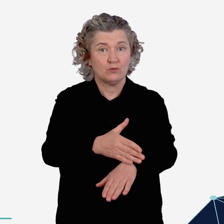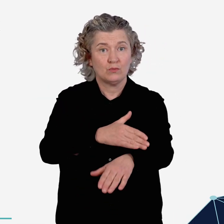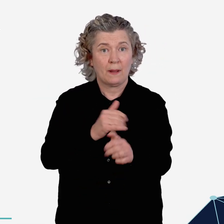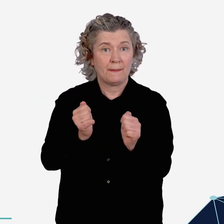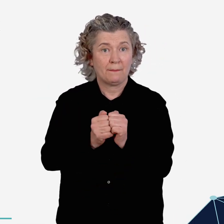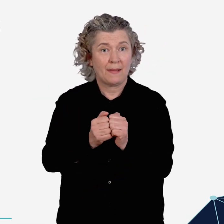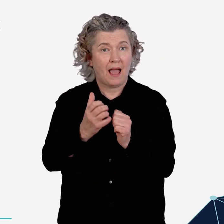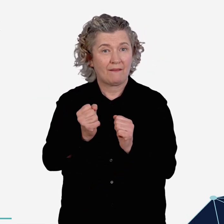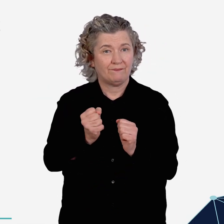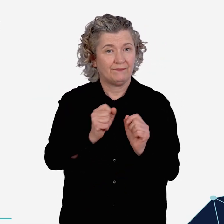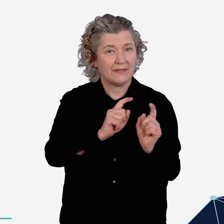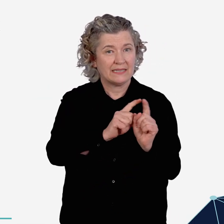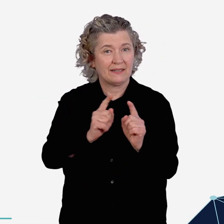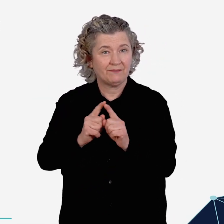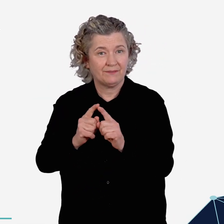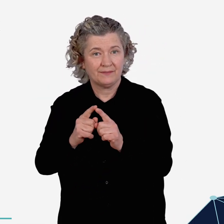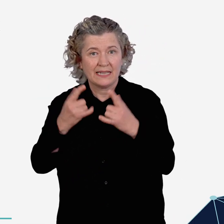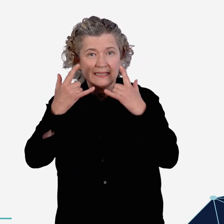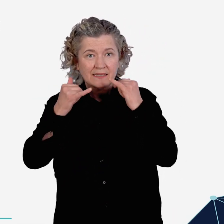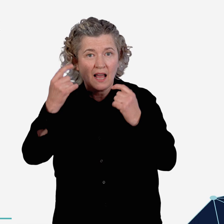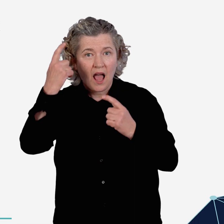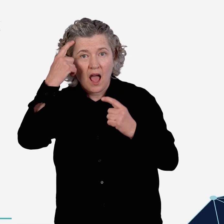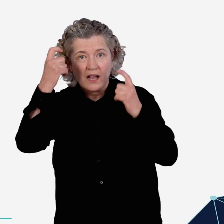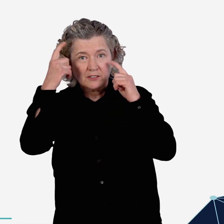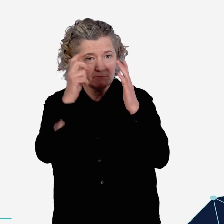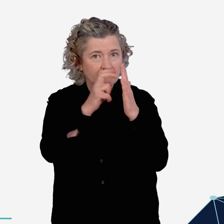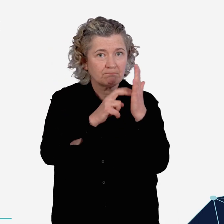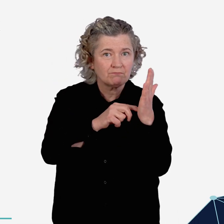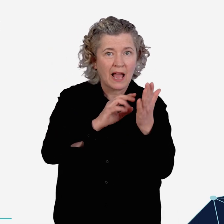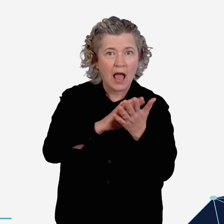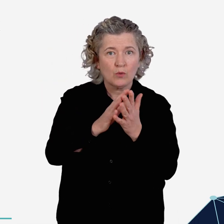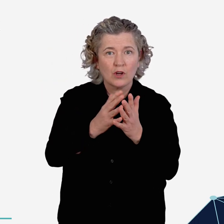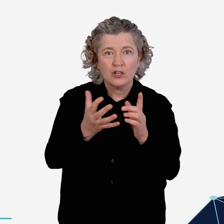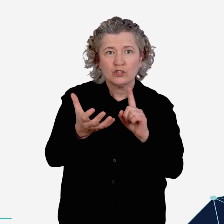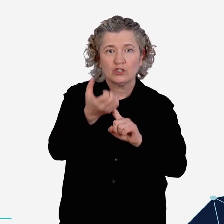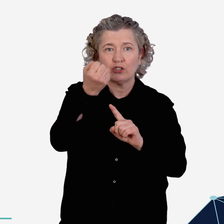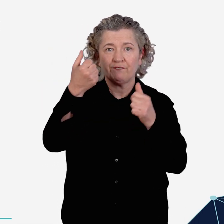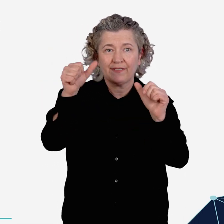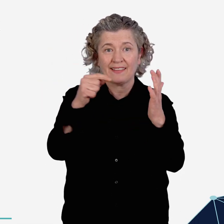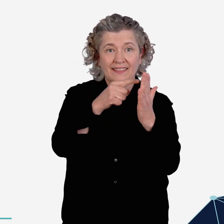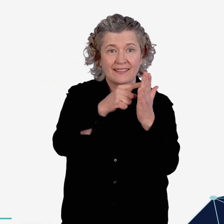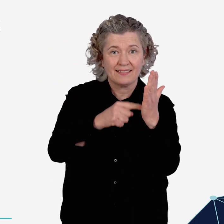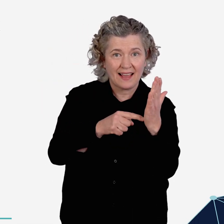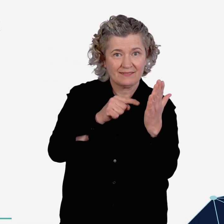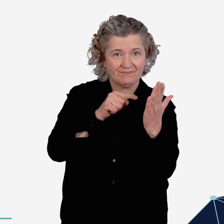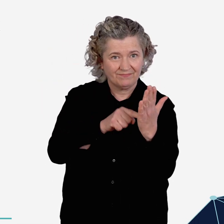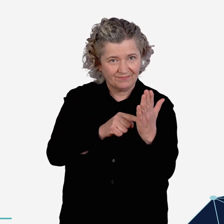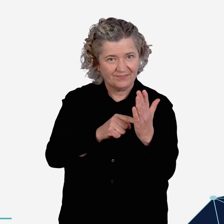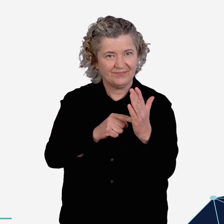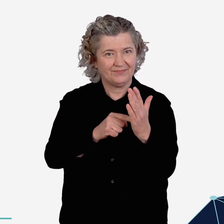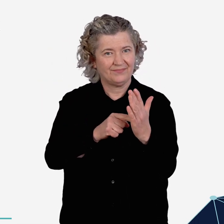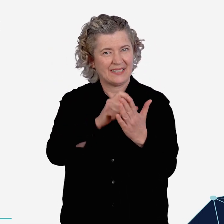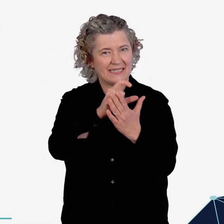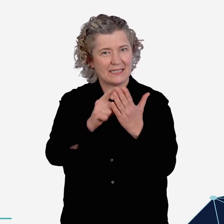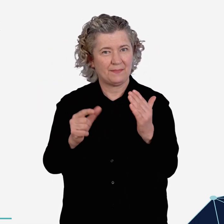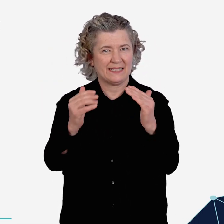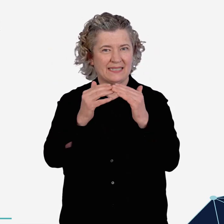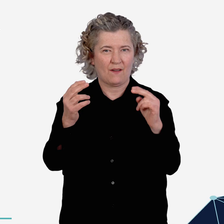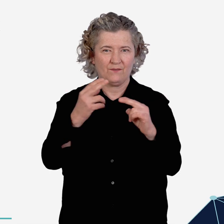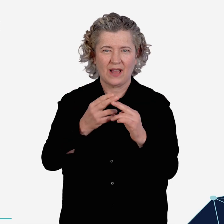This Green Paper is testing ideas about how this can best be achieved.